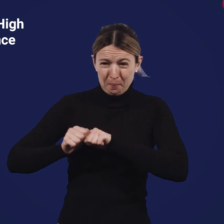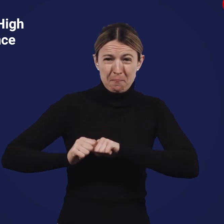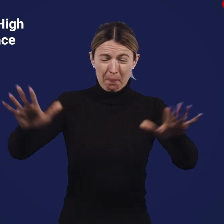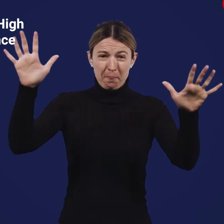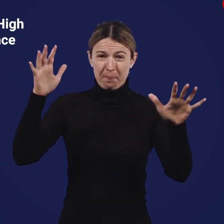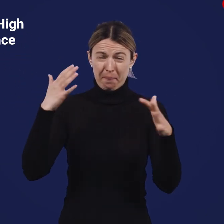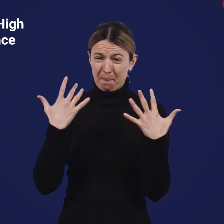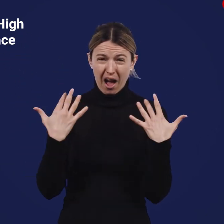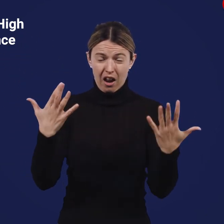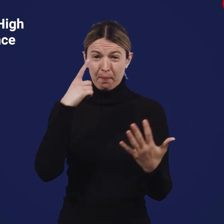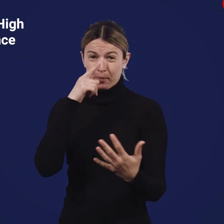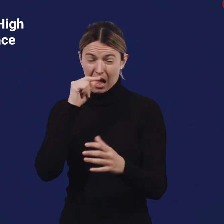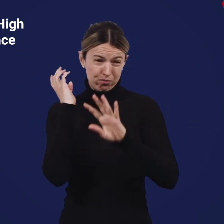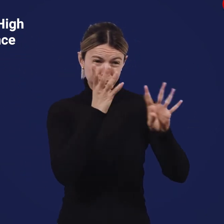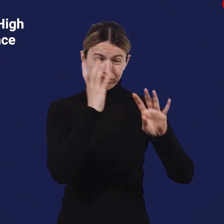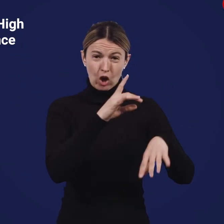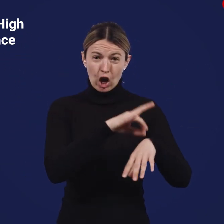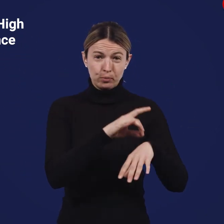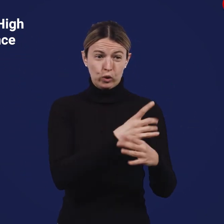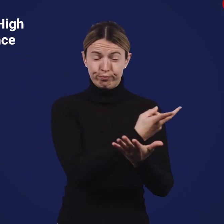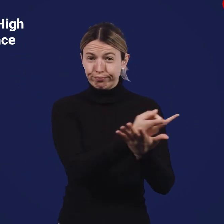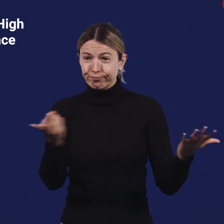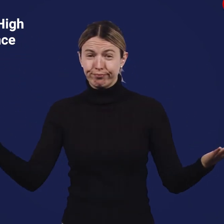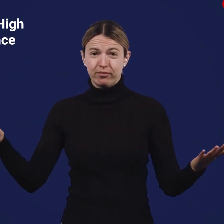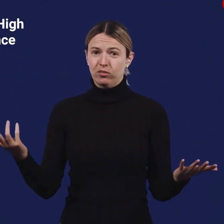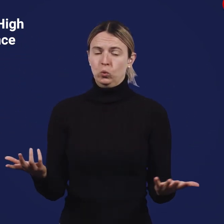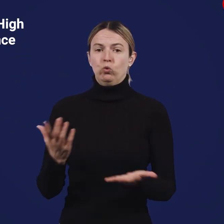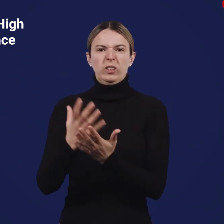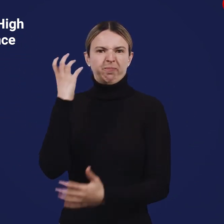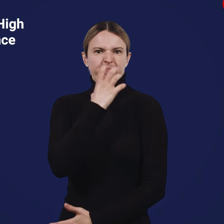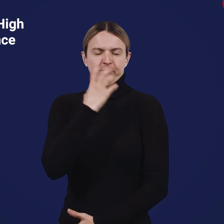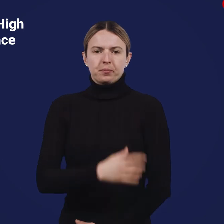This variant sees more severe infections and hospitalisations.